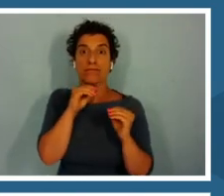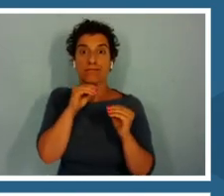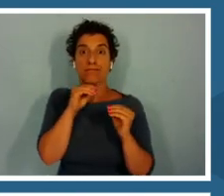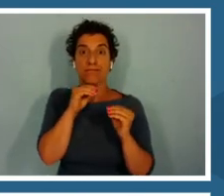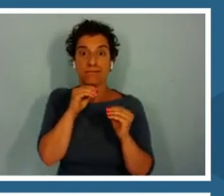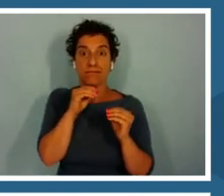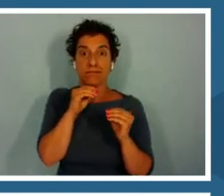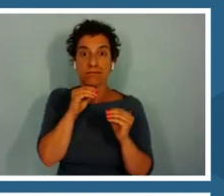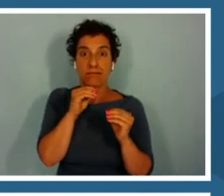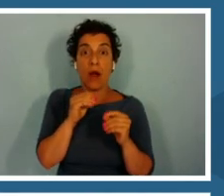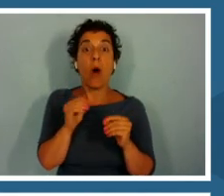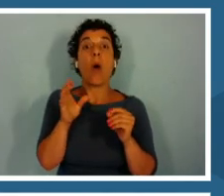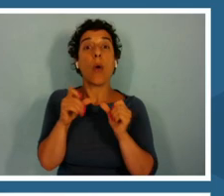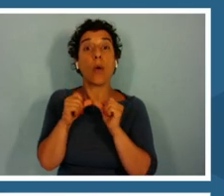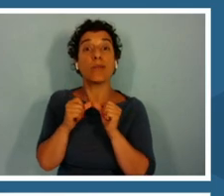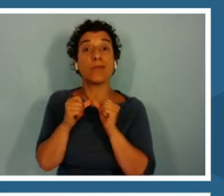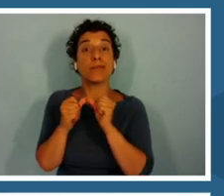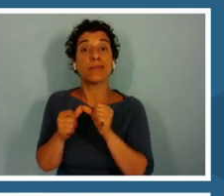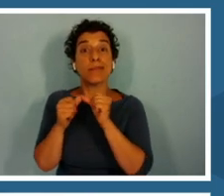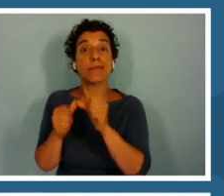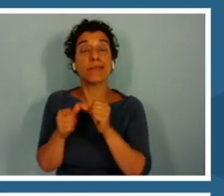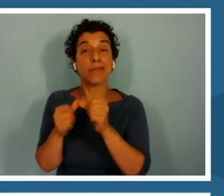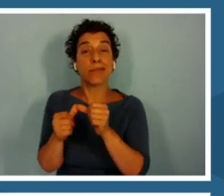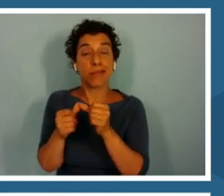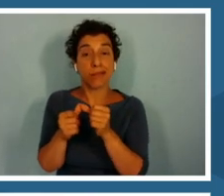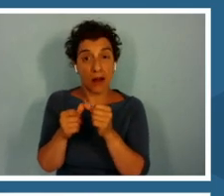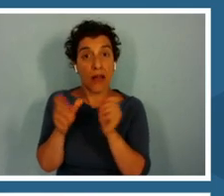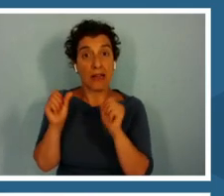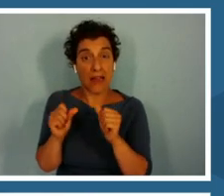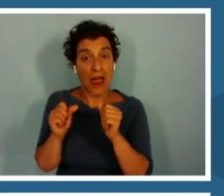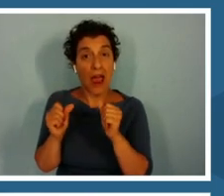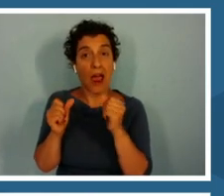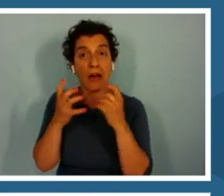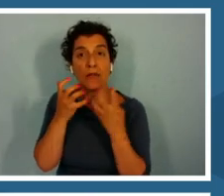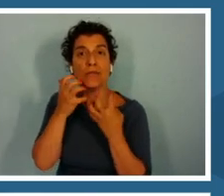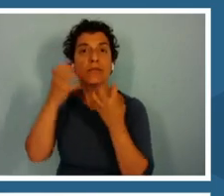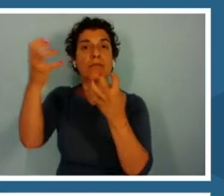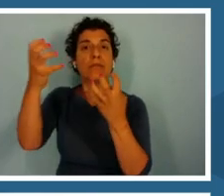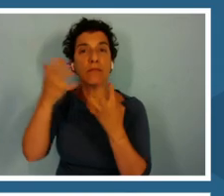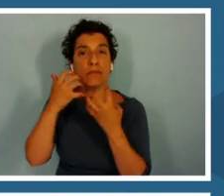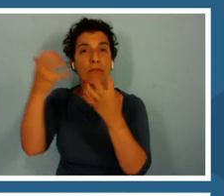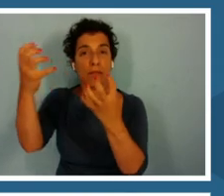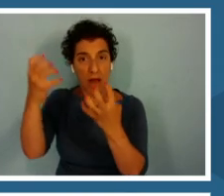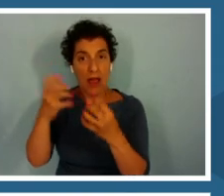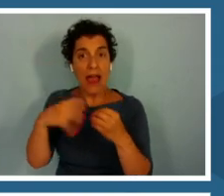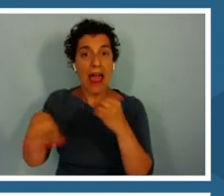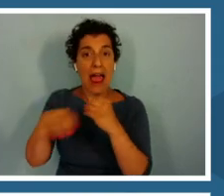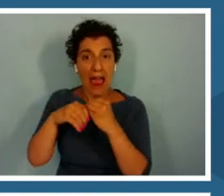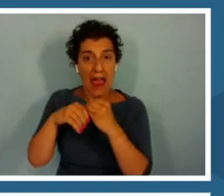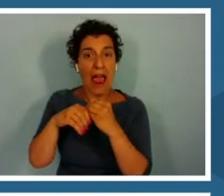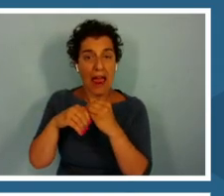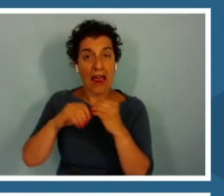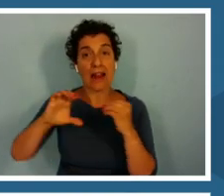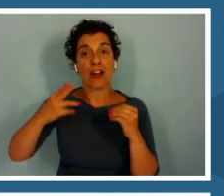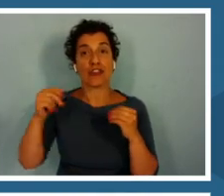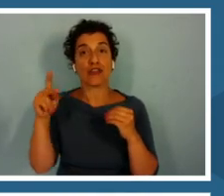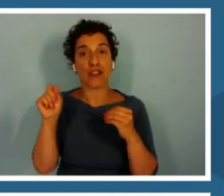Or continue to make more complex, calls, by pressing a series of buttons there.